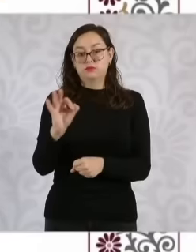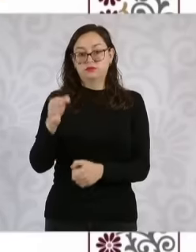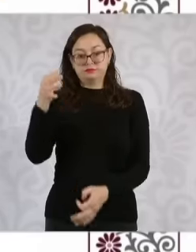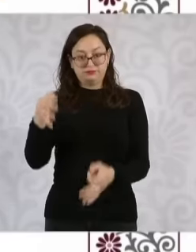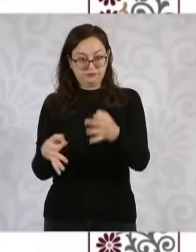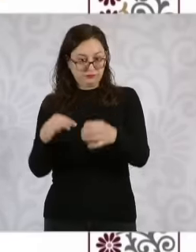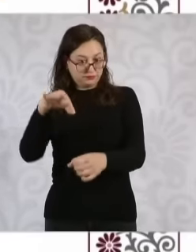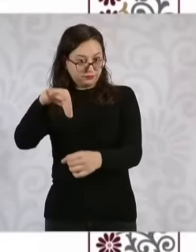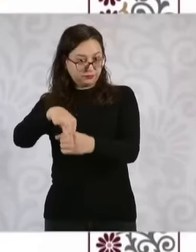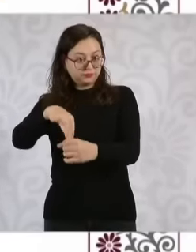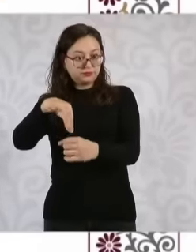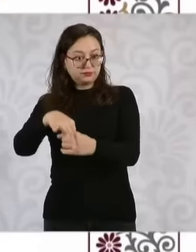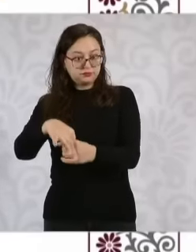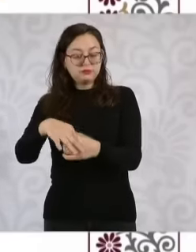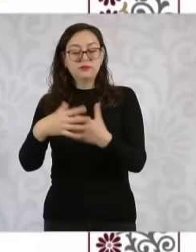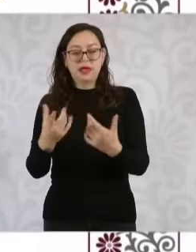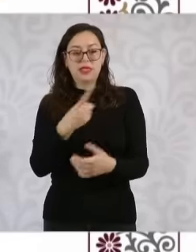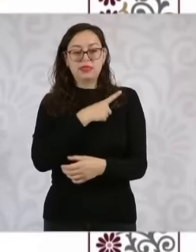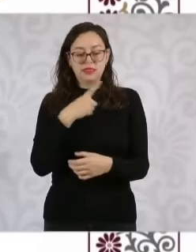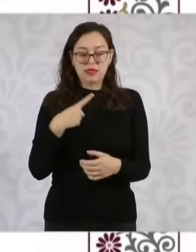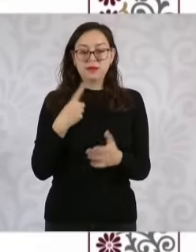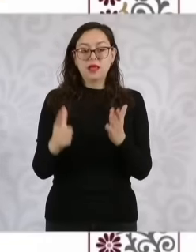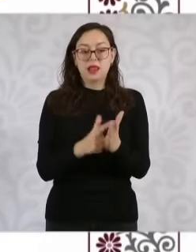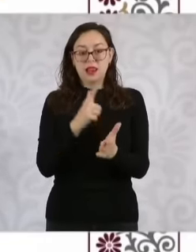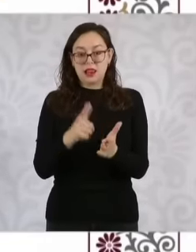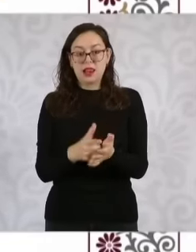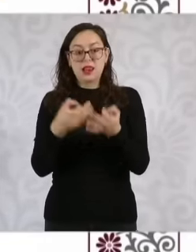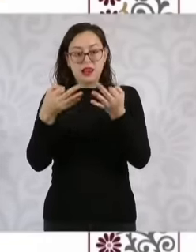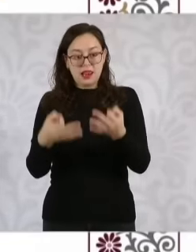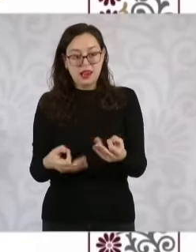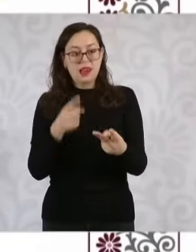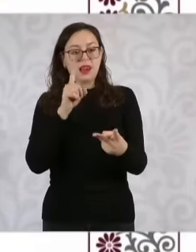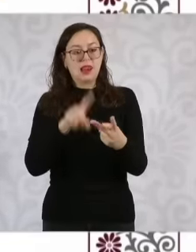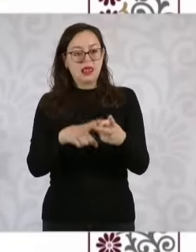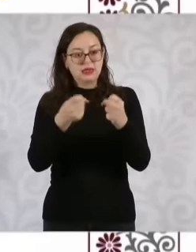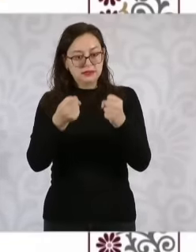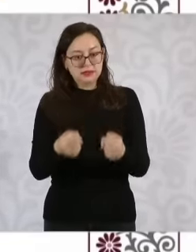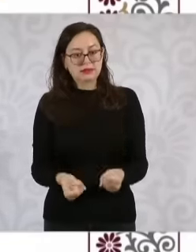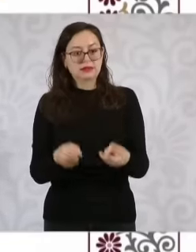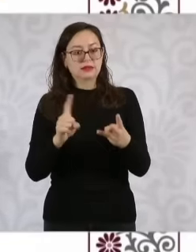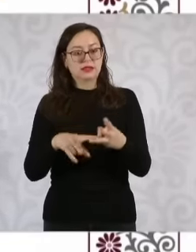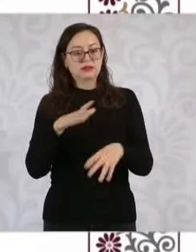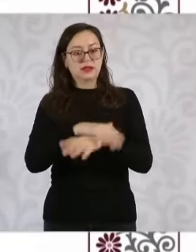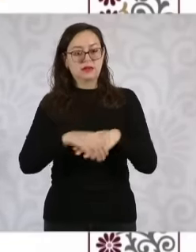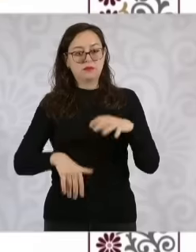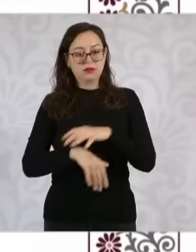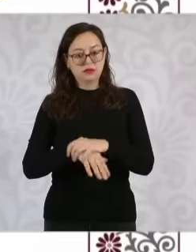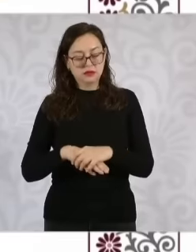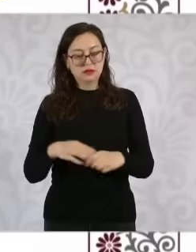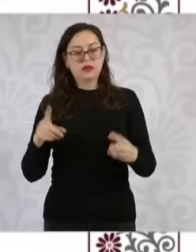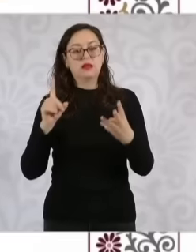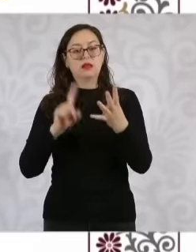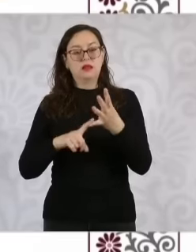certainty, impartiality, objectivity and transparency and at the same time with the means of challenge,